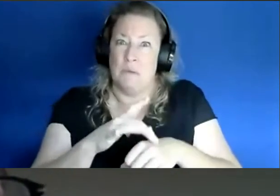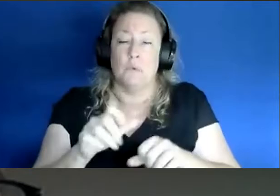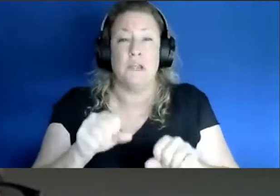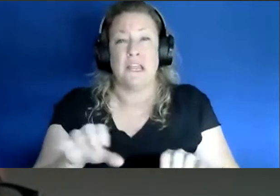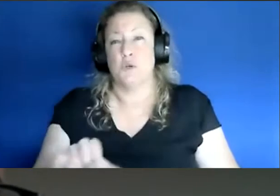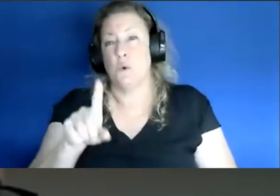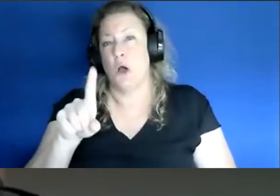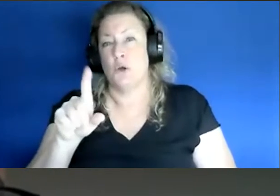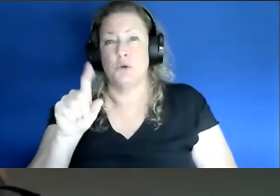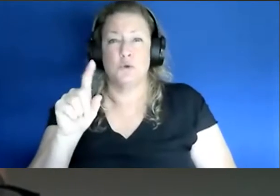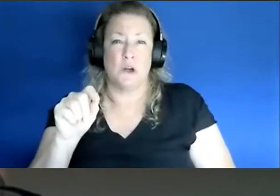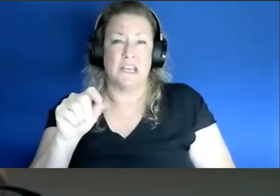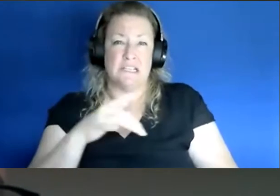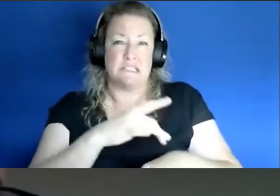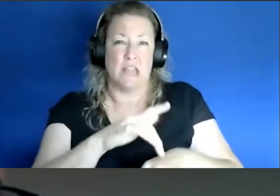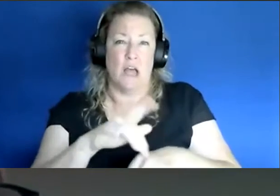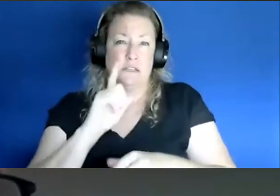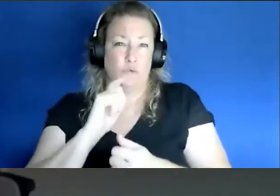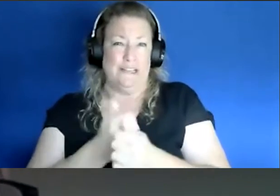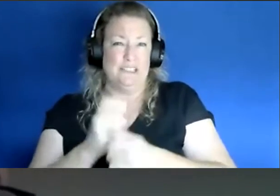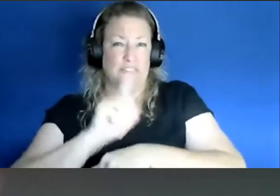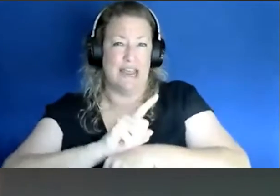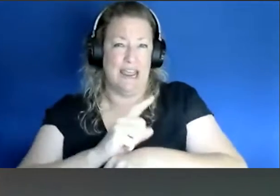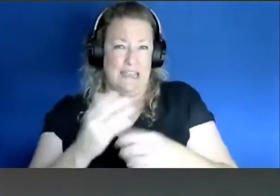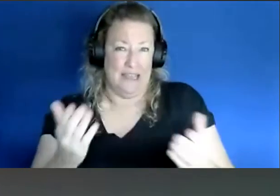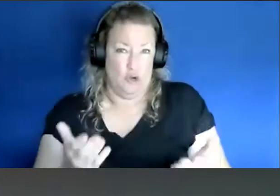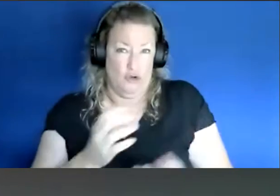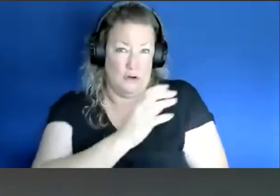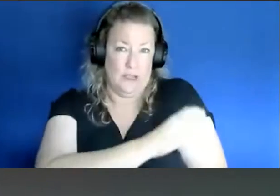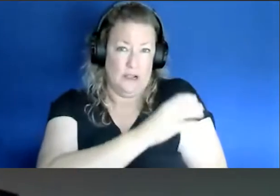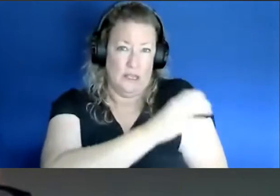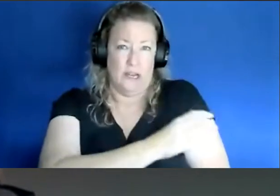slots for vaccinations per day here in our here in our clinic and I believe most of those slots